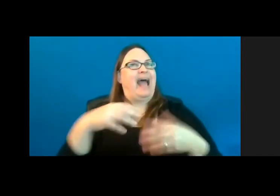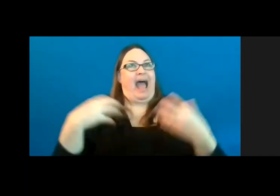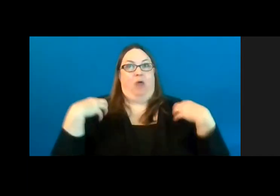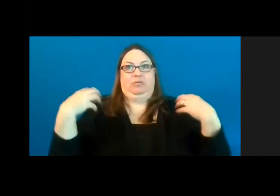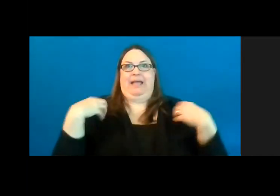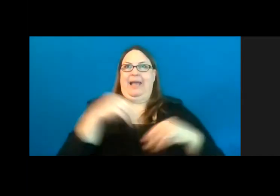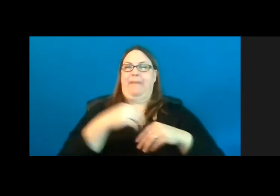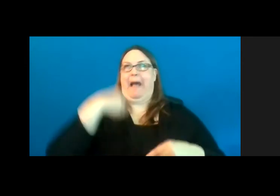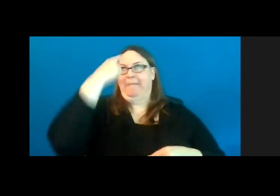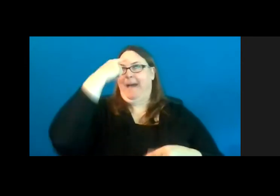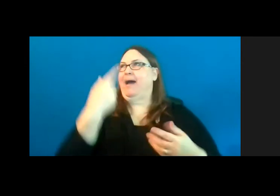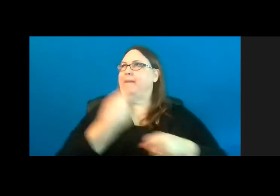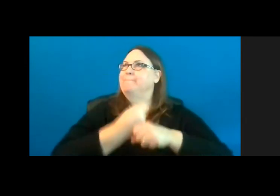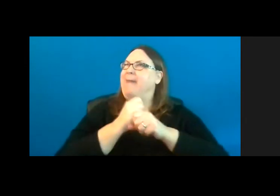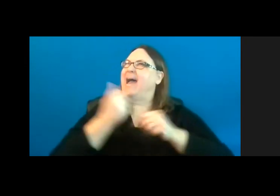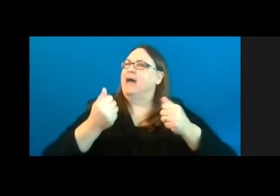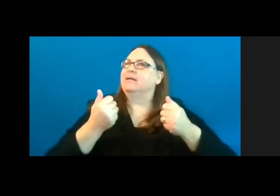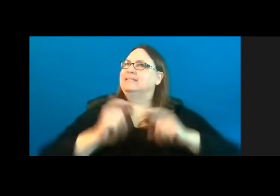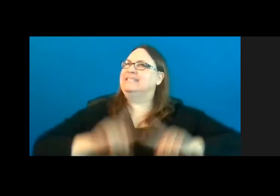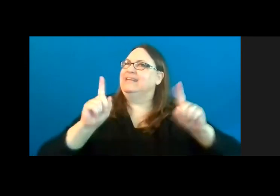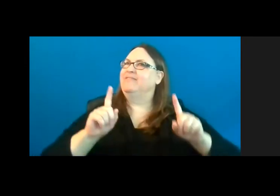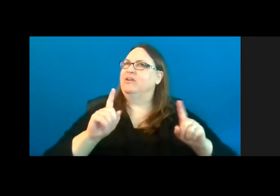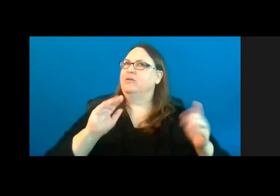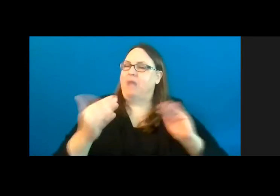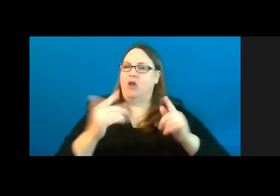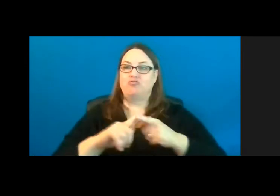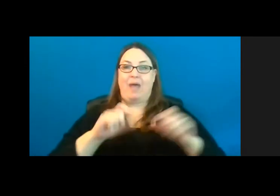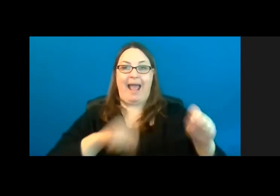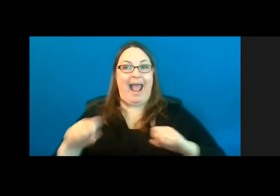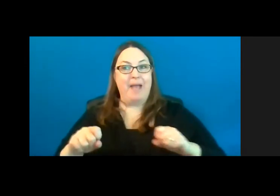difference in the able-bodied hunters that we're losing.